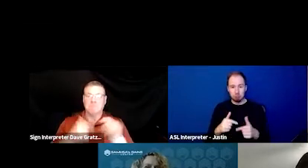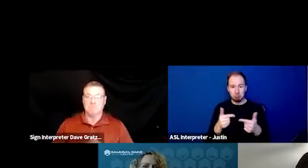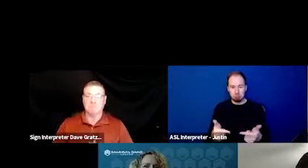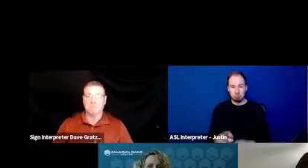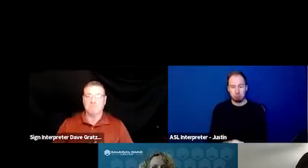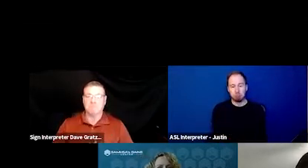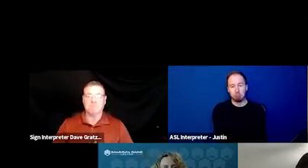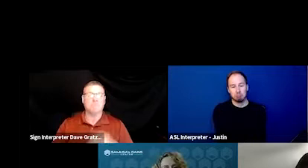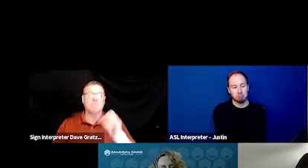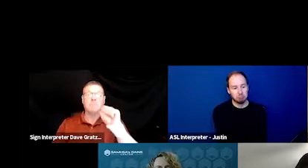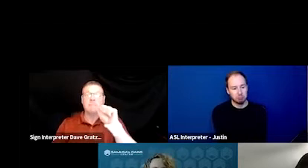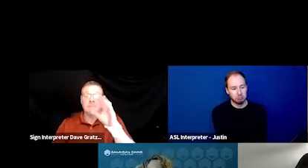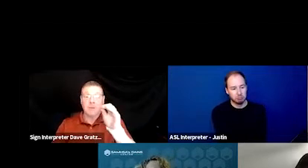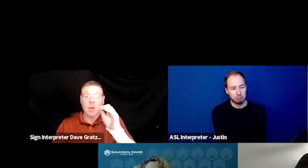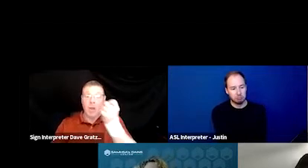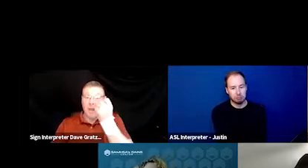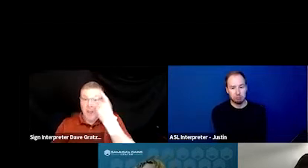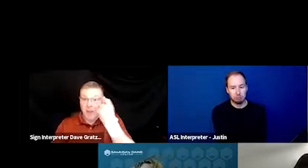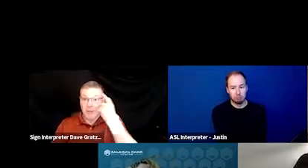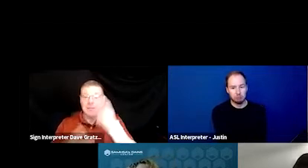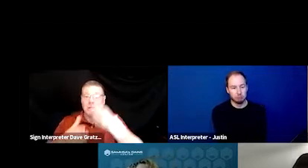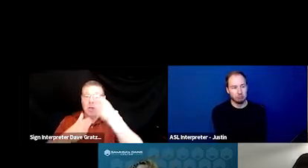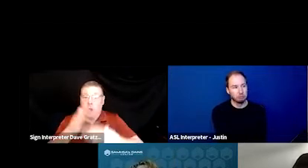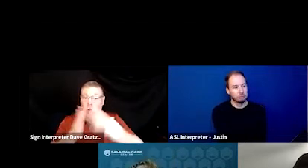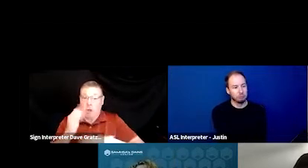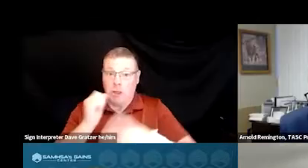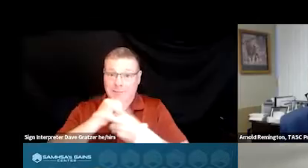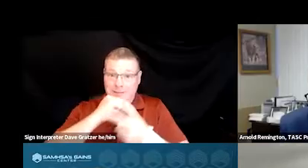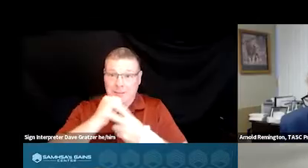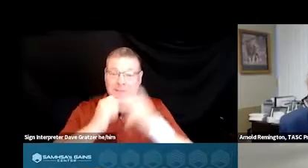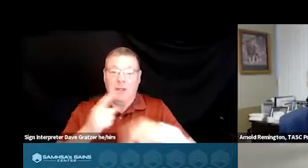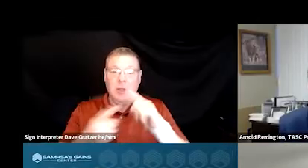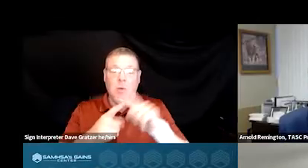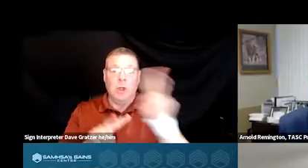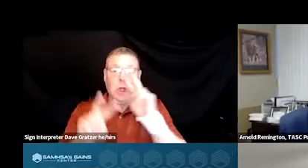So understanding cost savings when you're looking at the models,